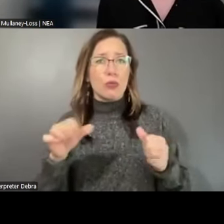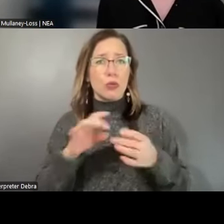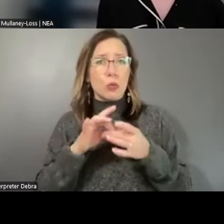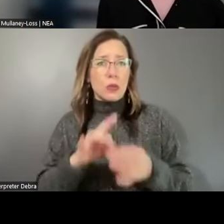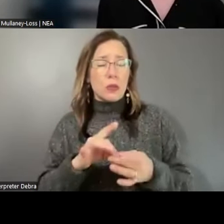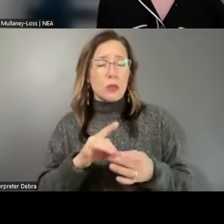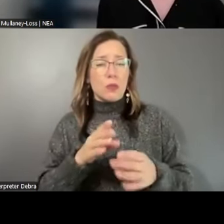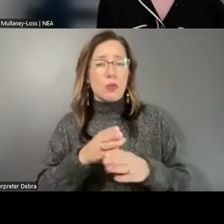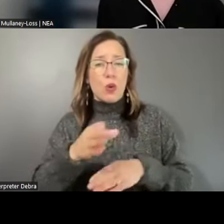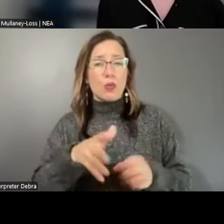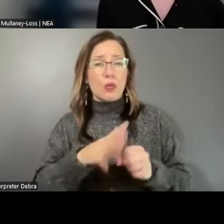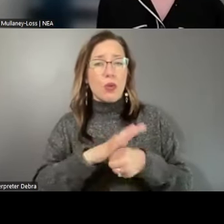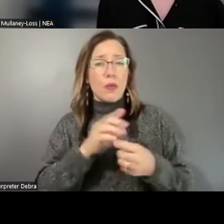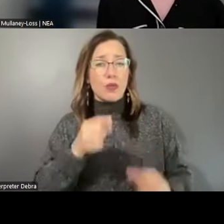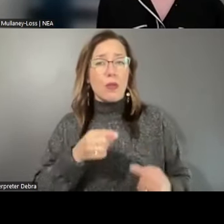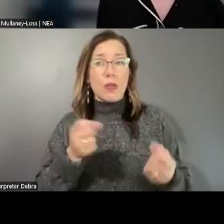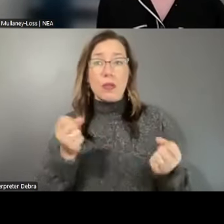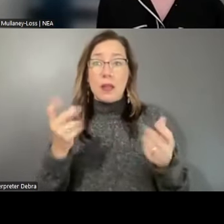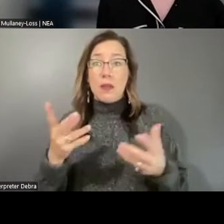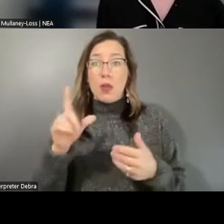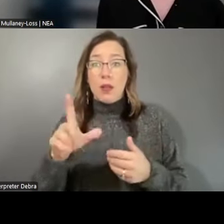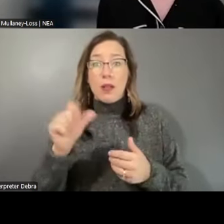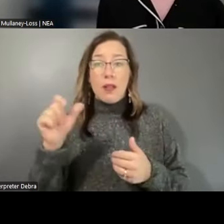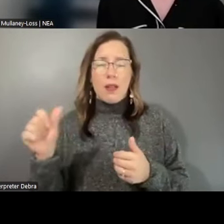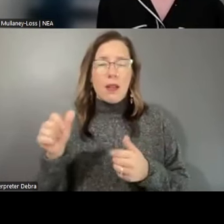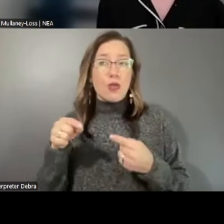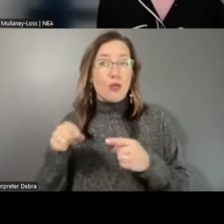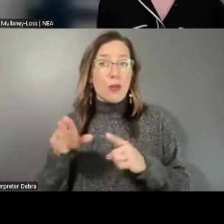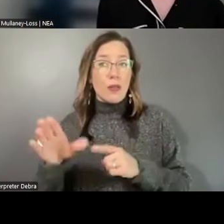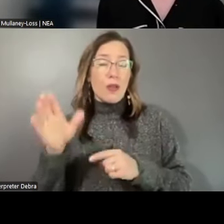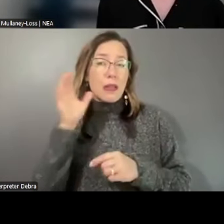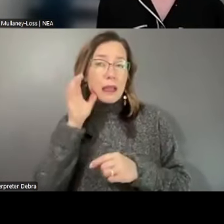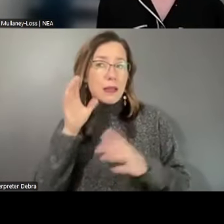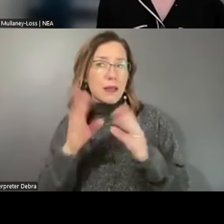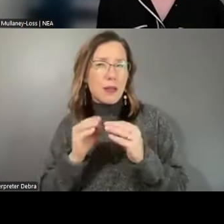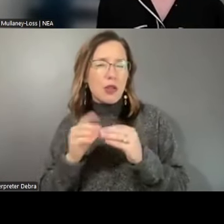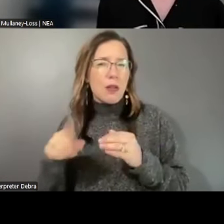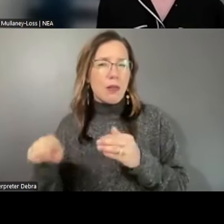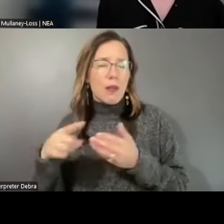struggles, several LAAs in the listening sessions also discussed how the pandemic